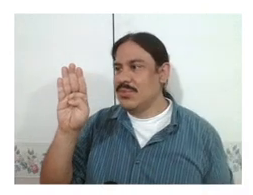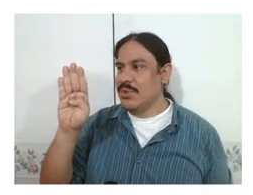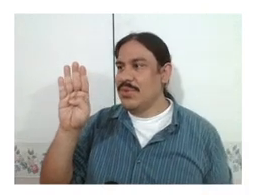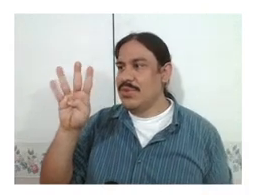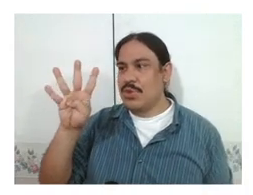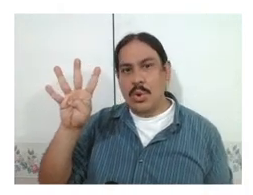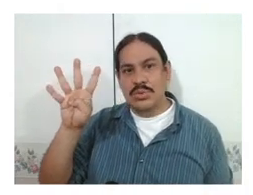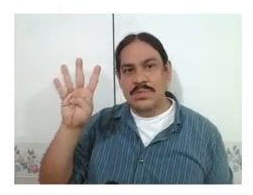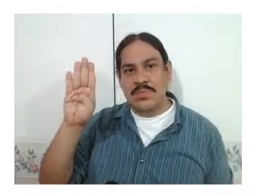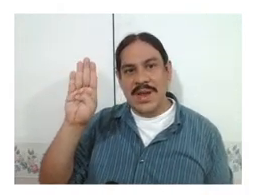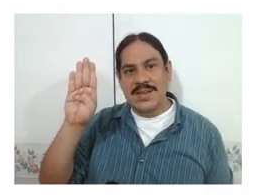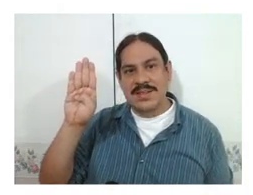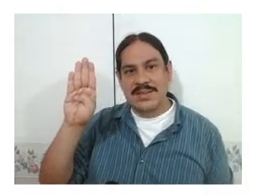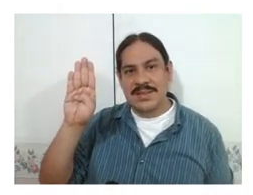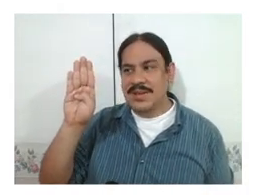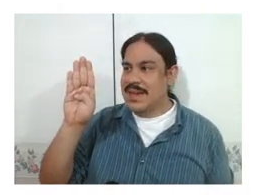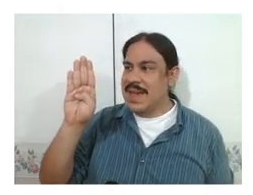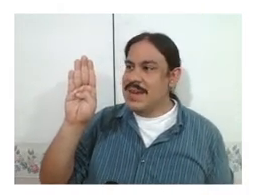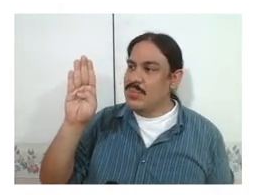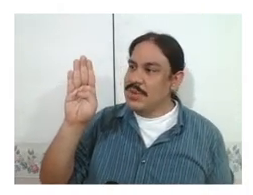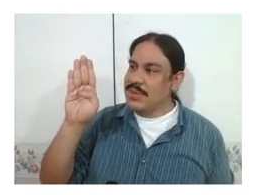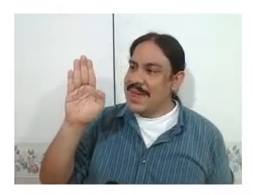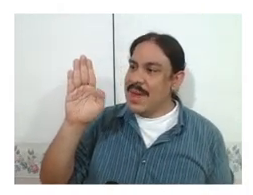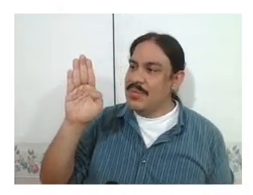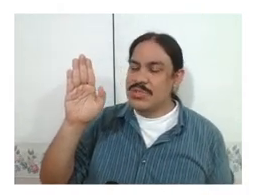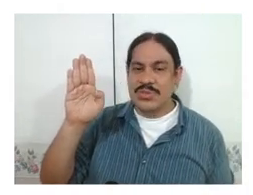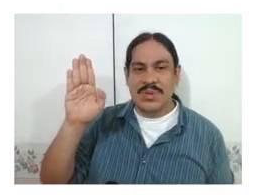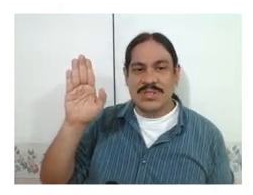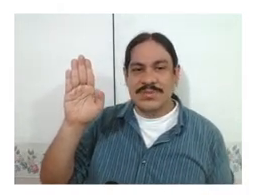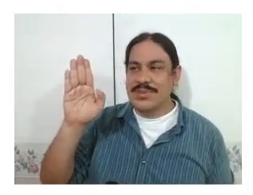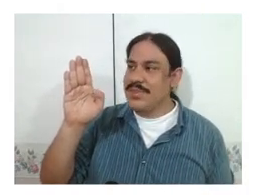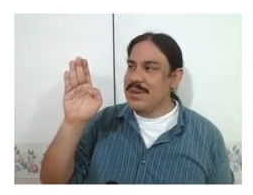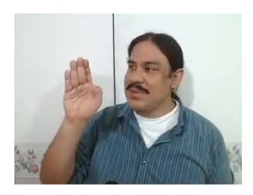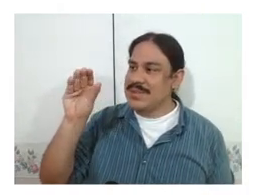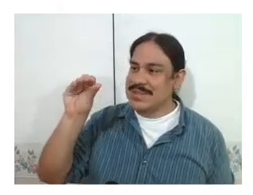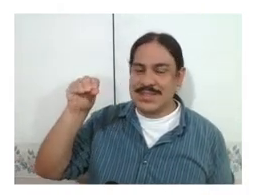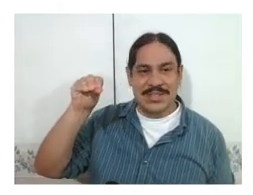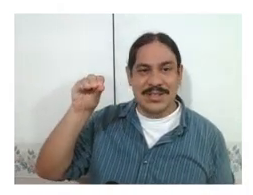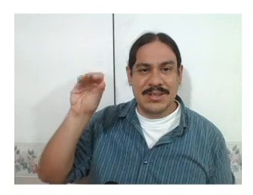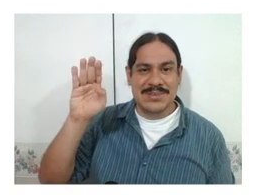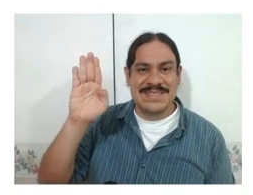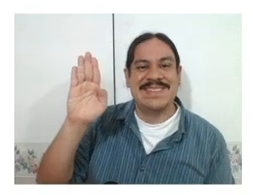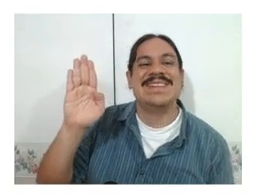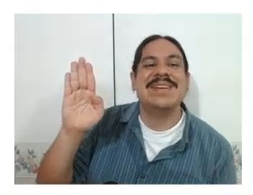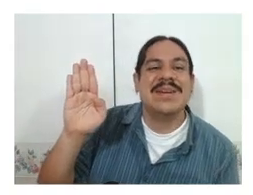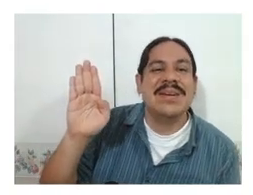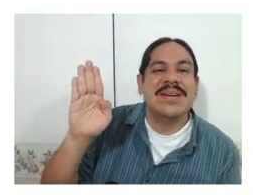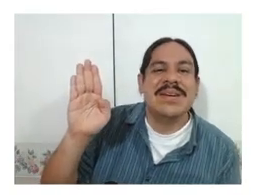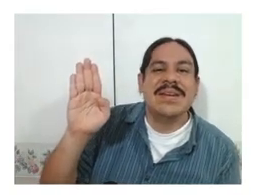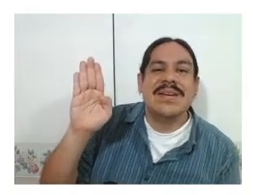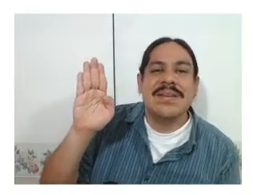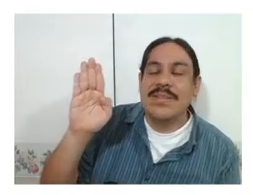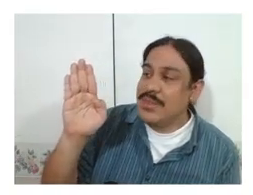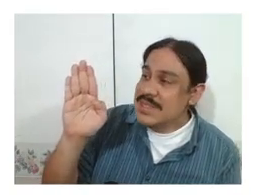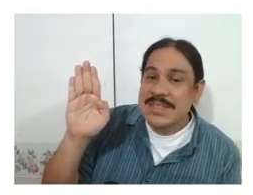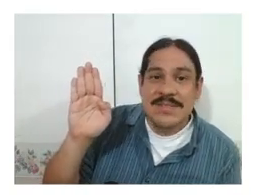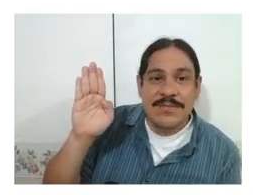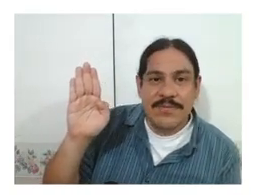with no spread and with aperture relative to the thumb because